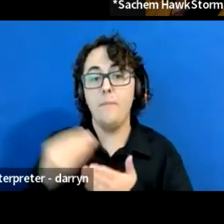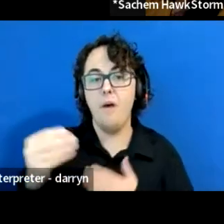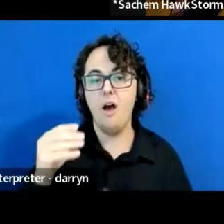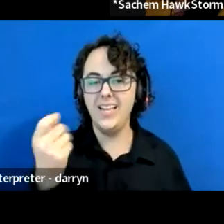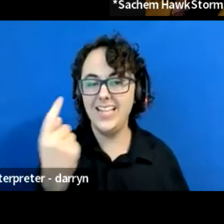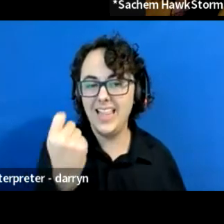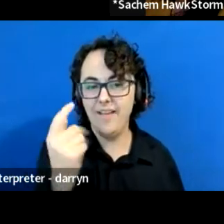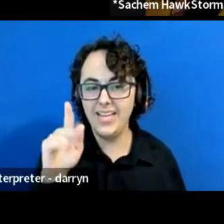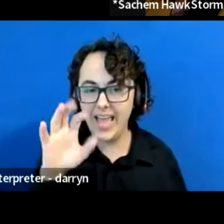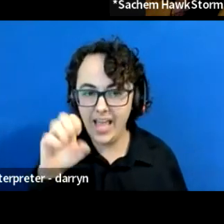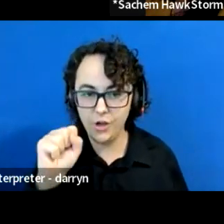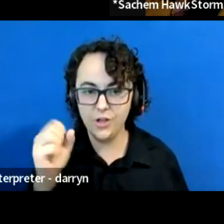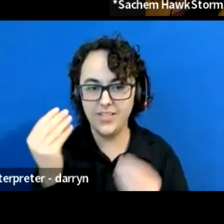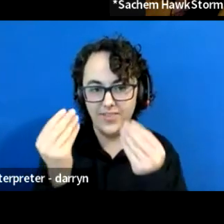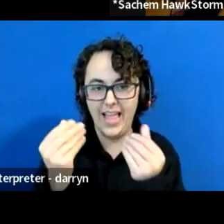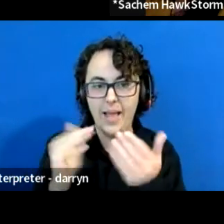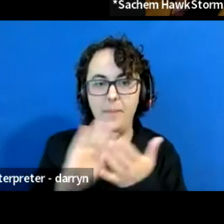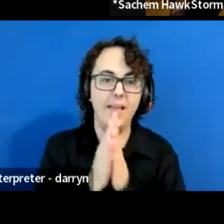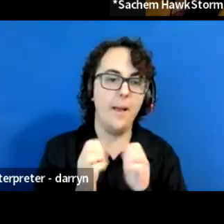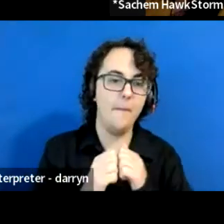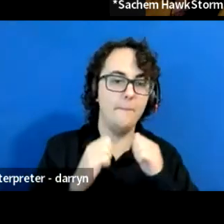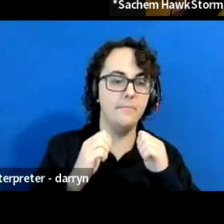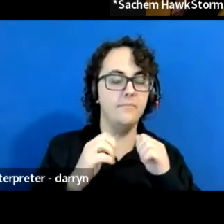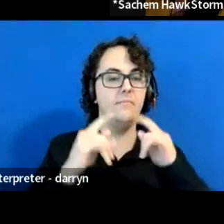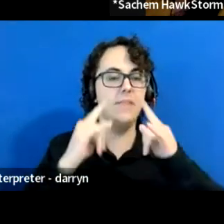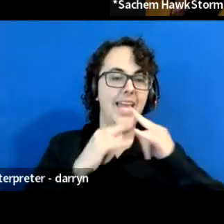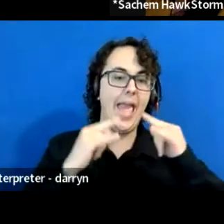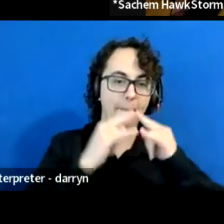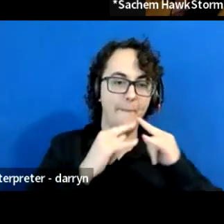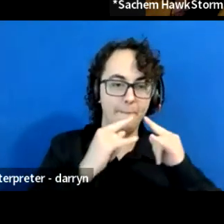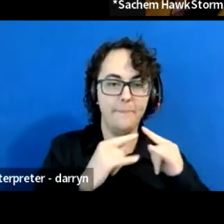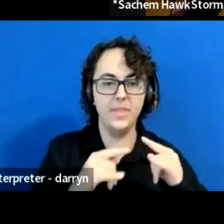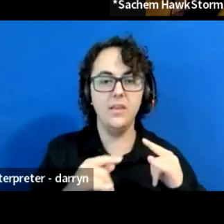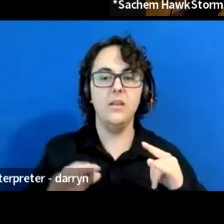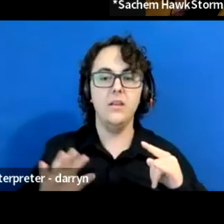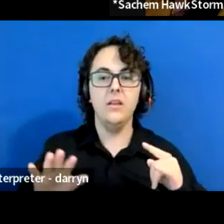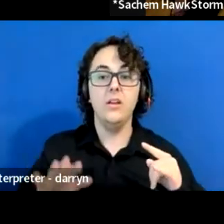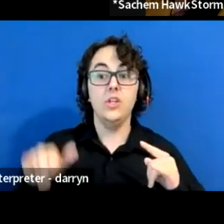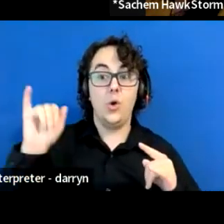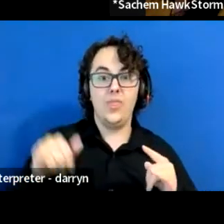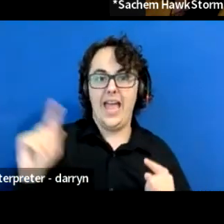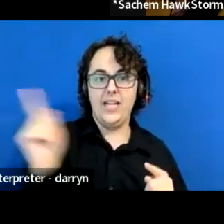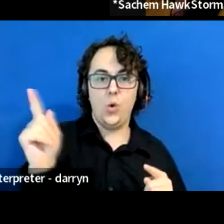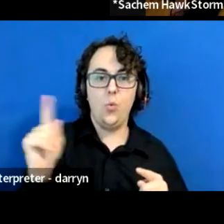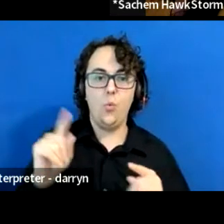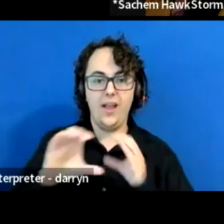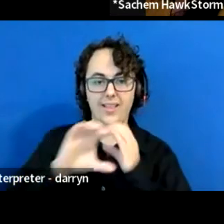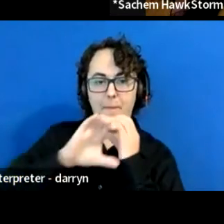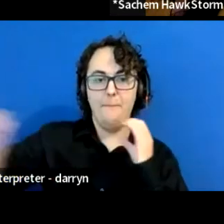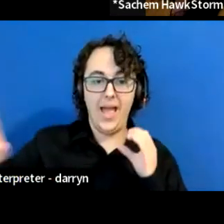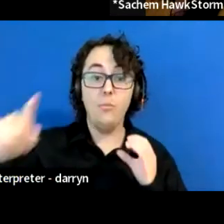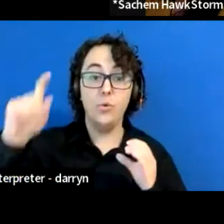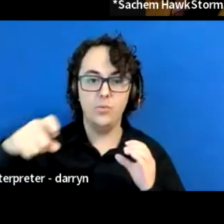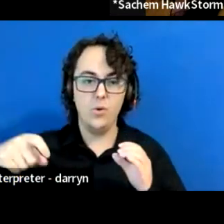that was right in line where the pipeline was gonna go through it. And we ended up saving that land. They ended up having to go around us.